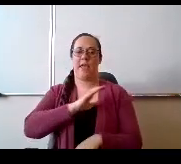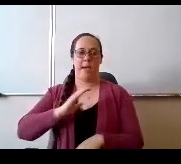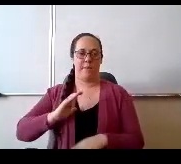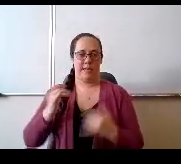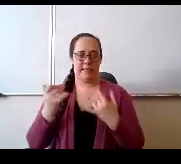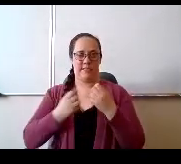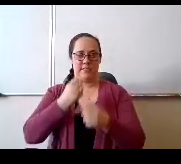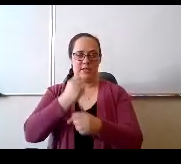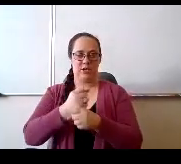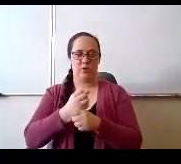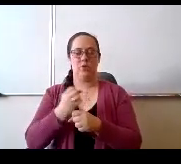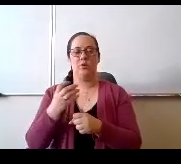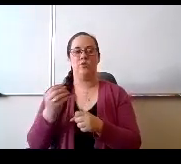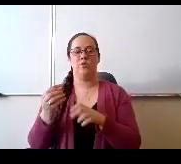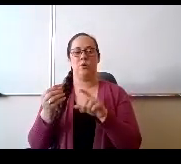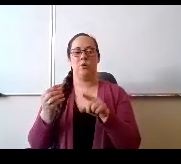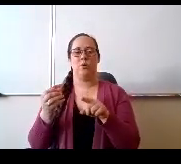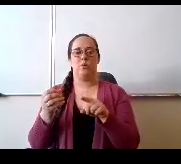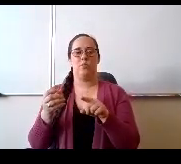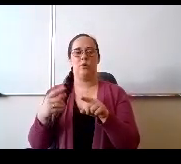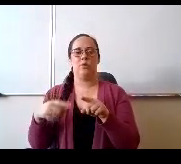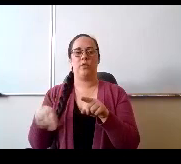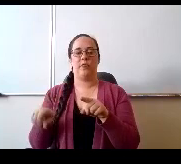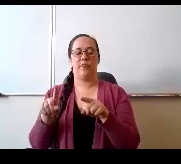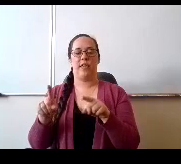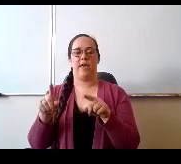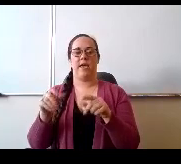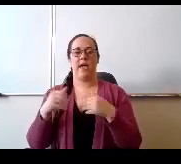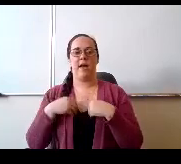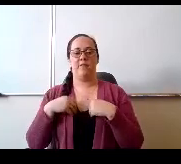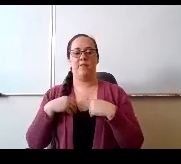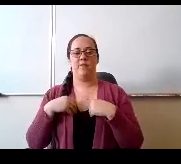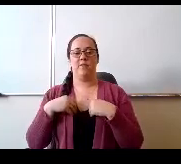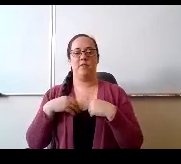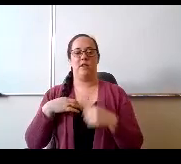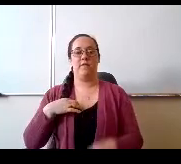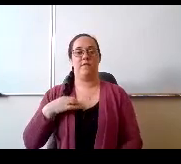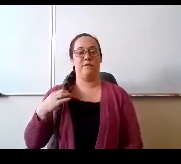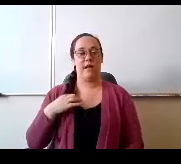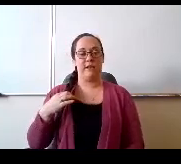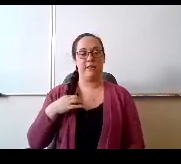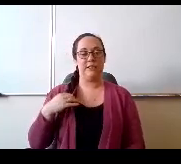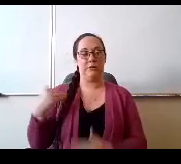they get the they get the volunteer duty of helping presents as needed